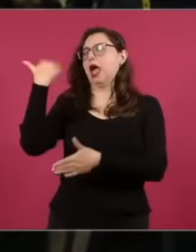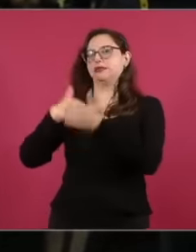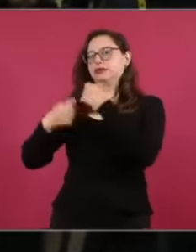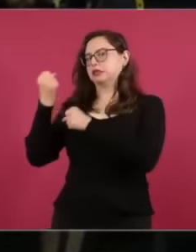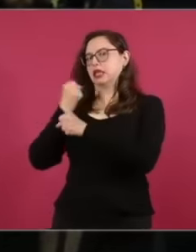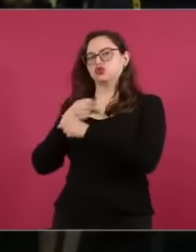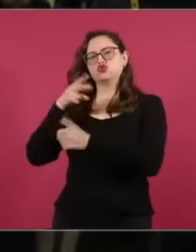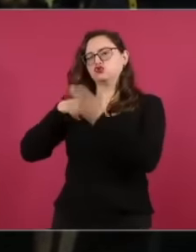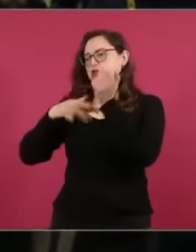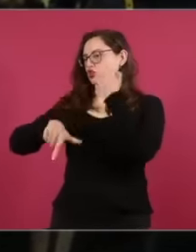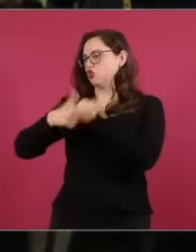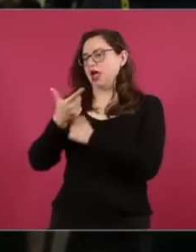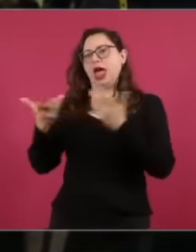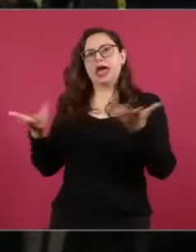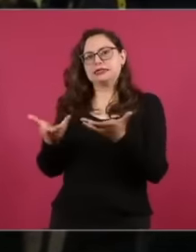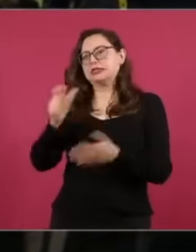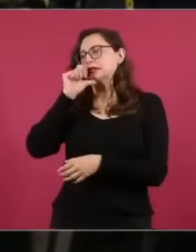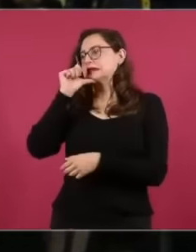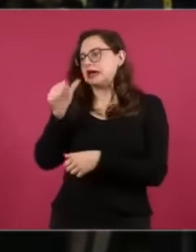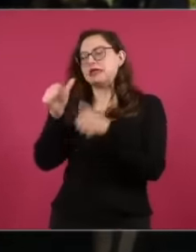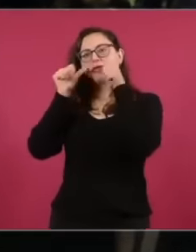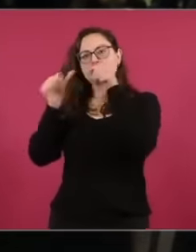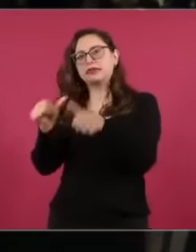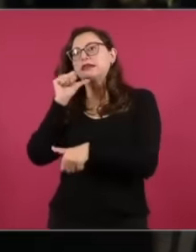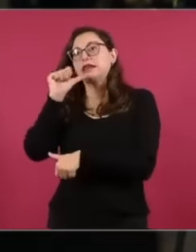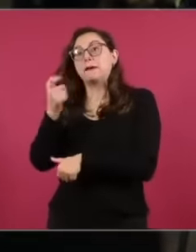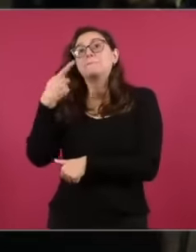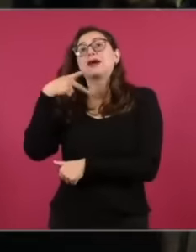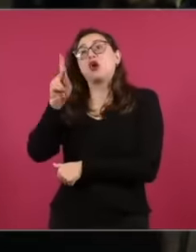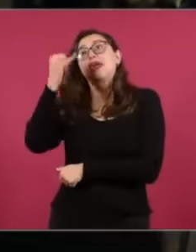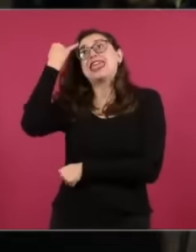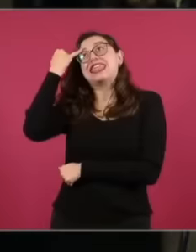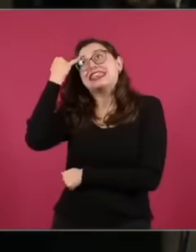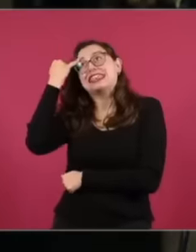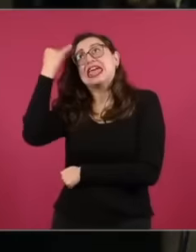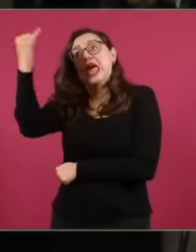about The speculation also then I would like to ask you president regardless